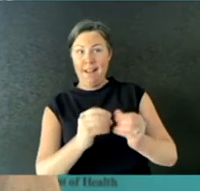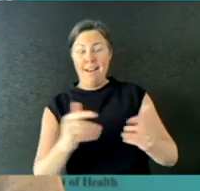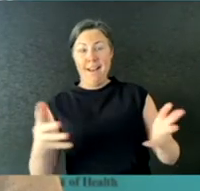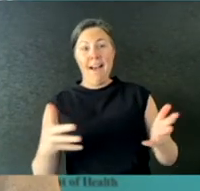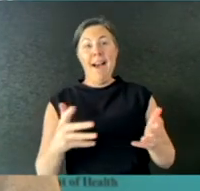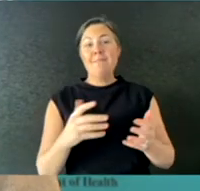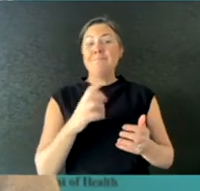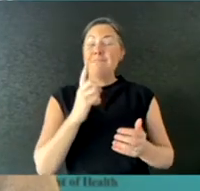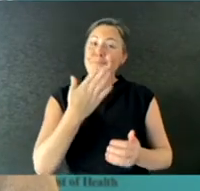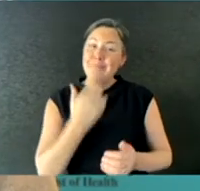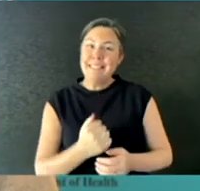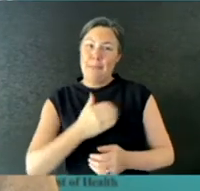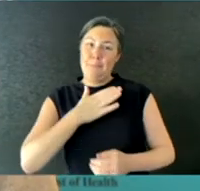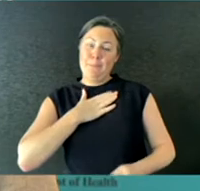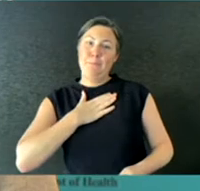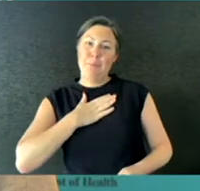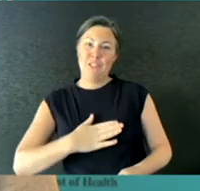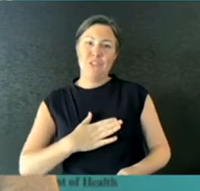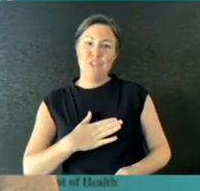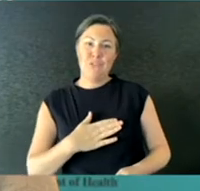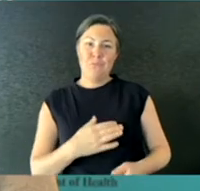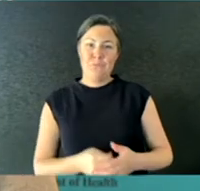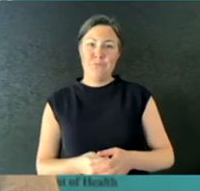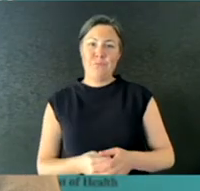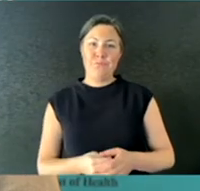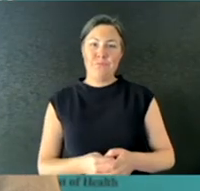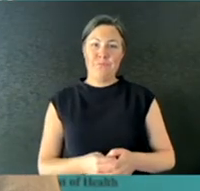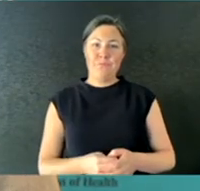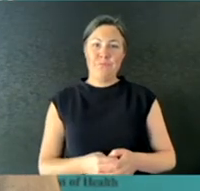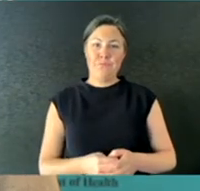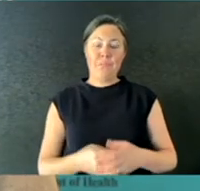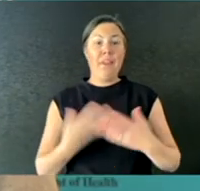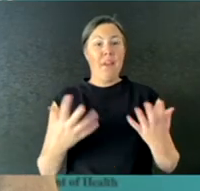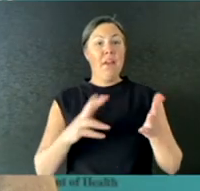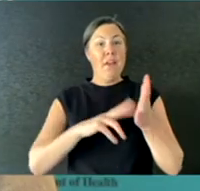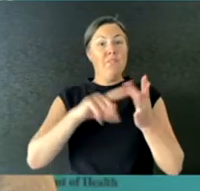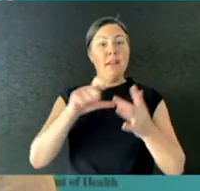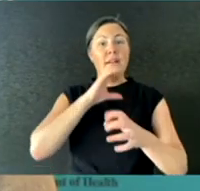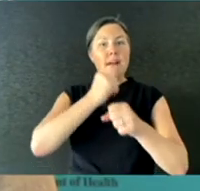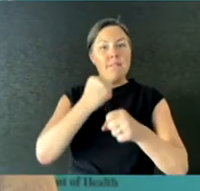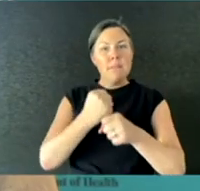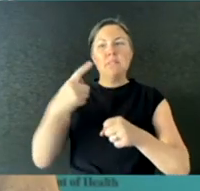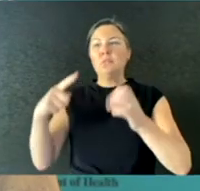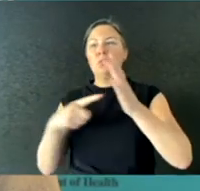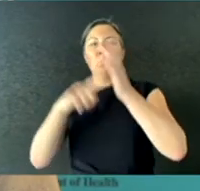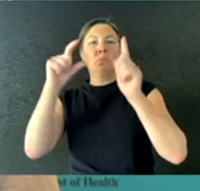It is clear that the Victorian public health unit, Professor Brett Sutton and his colleagues